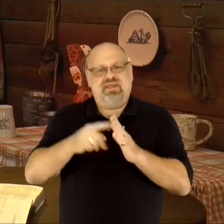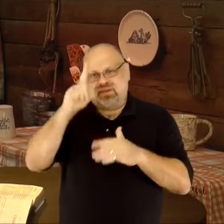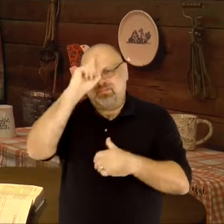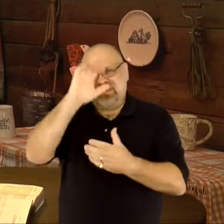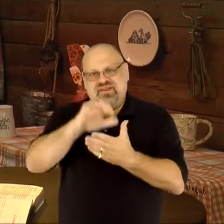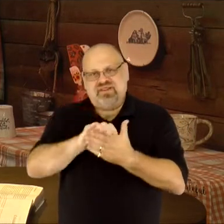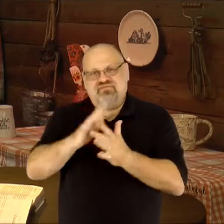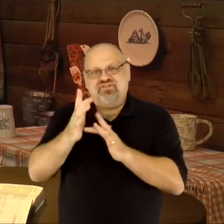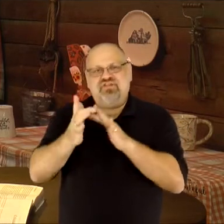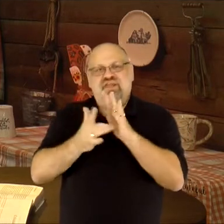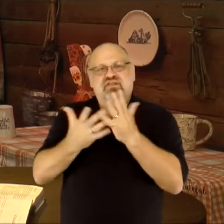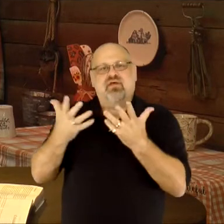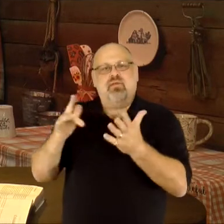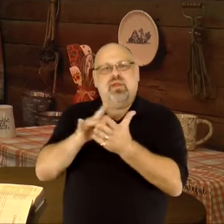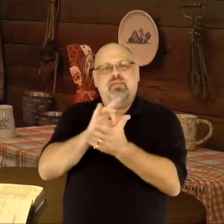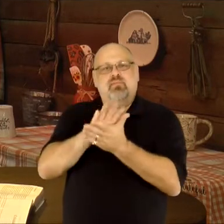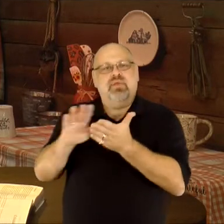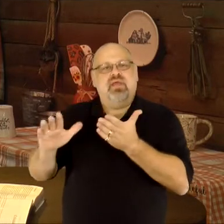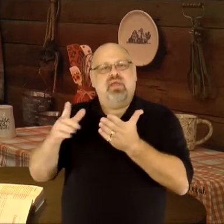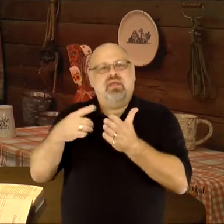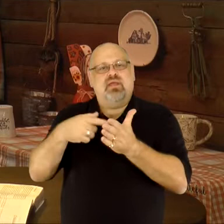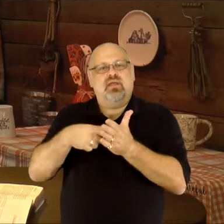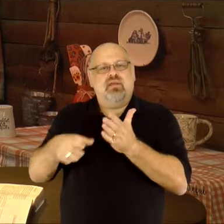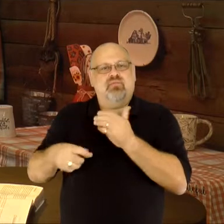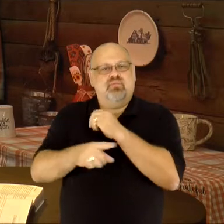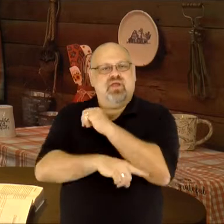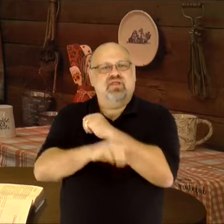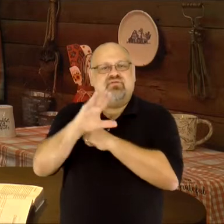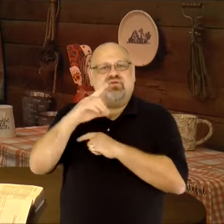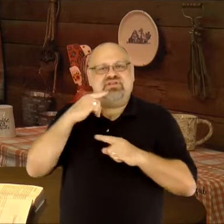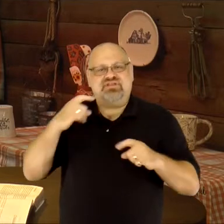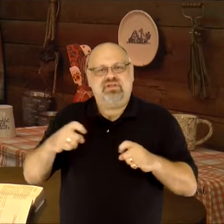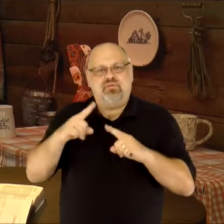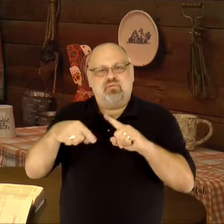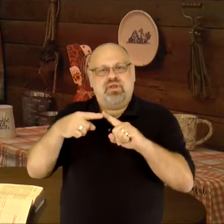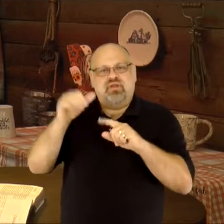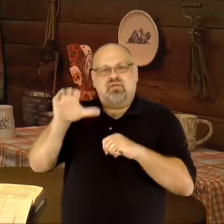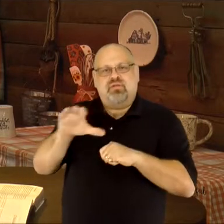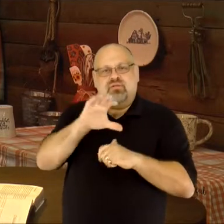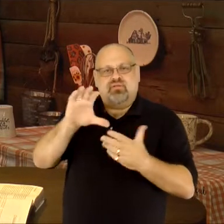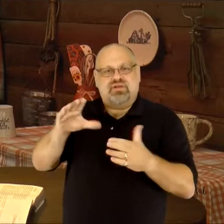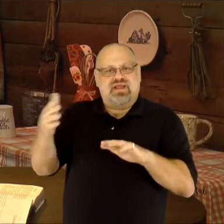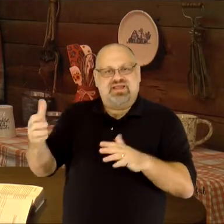stands for "believe" that Jesus already paid the price for your sin, when He died on the cross.